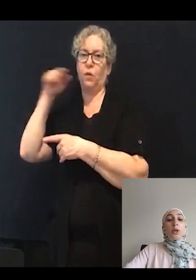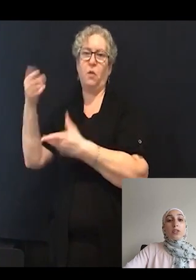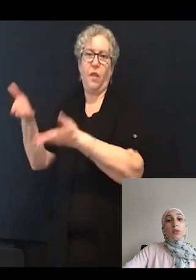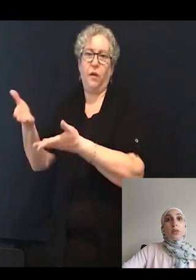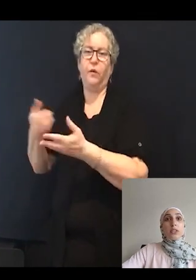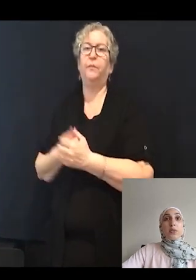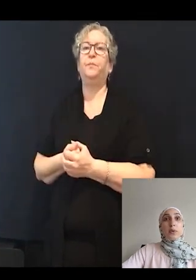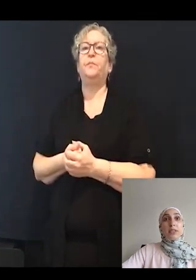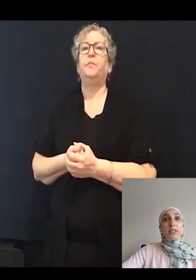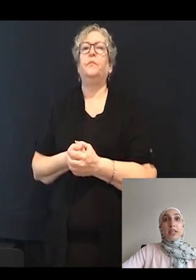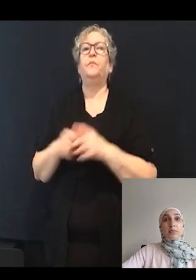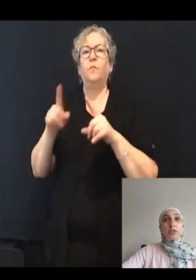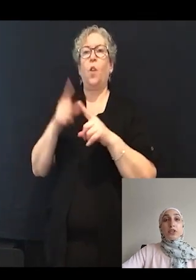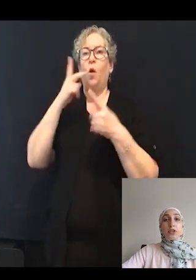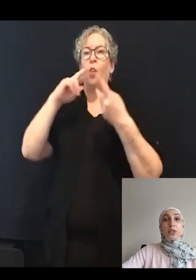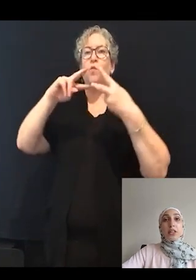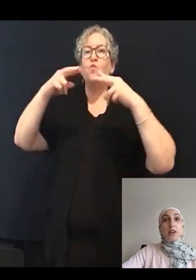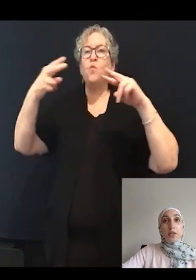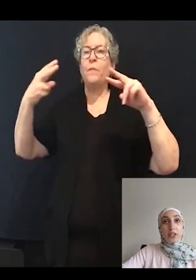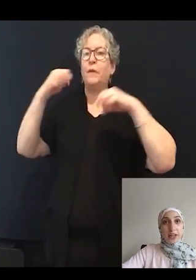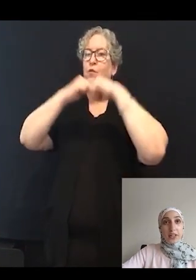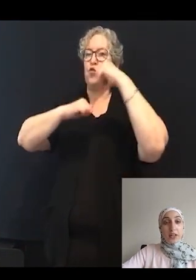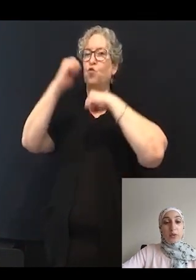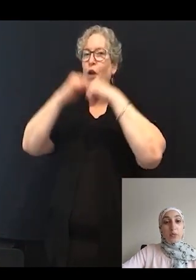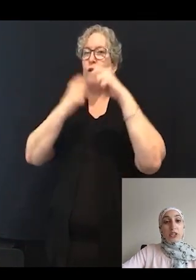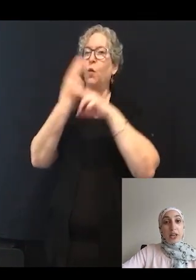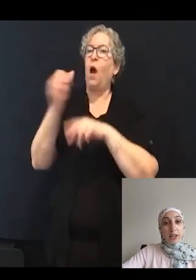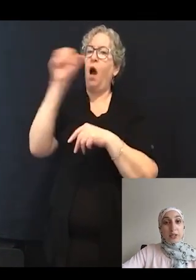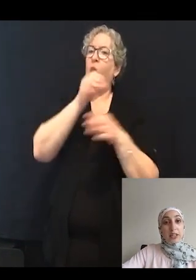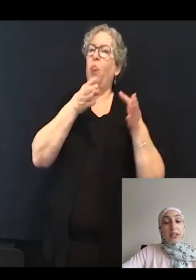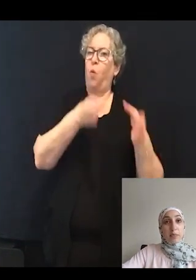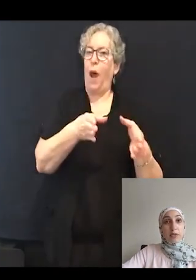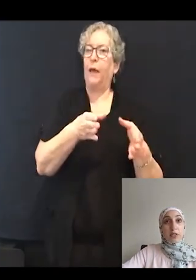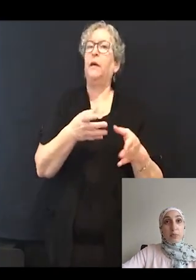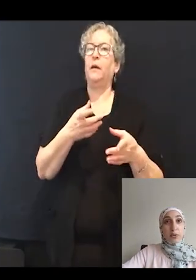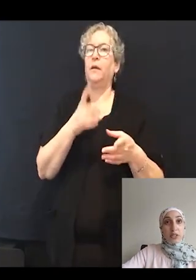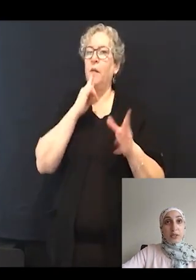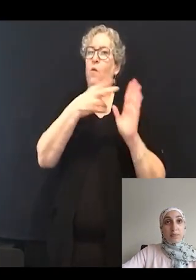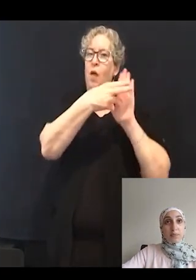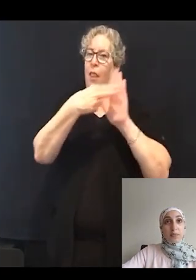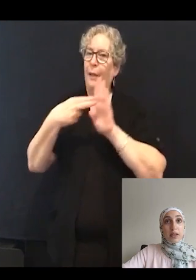We also looked at the ribbon structure using another technique, which actually labels the protein.